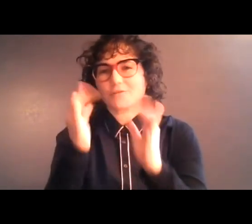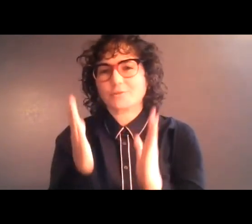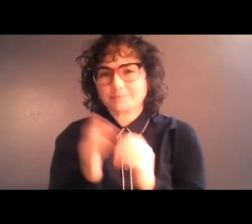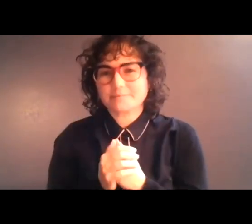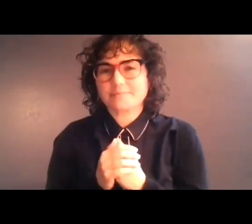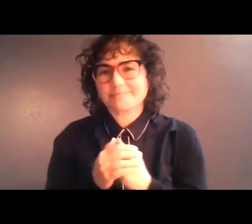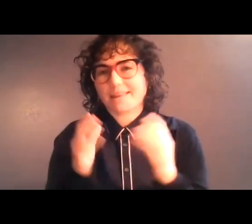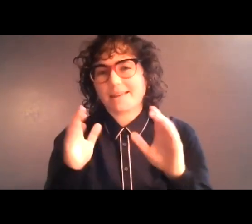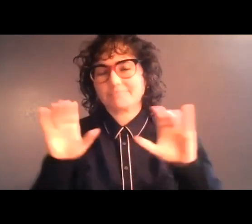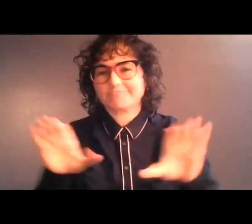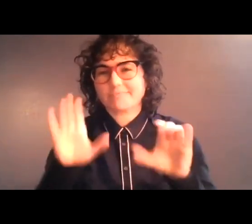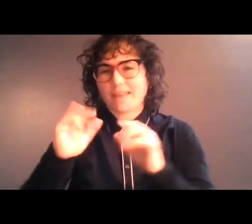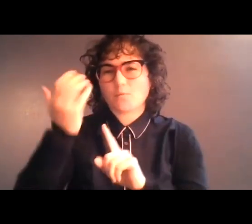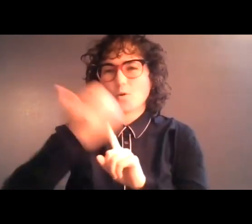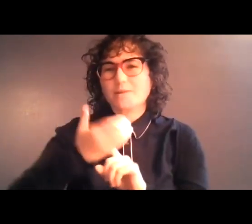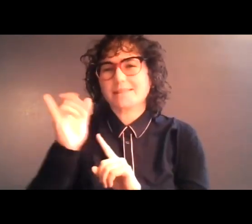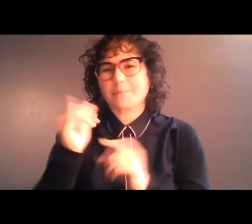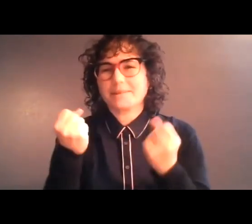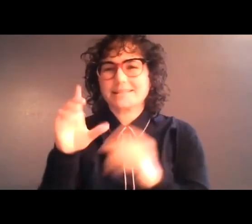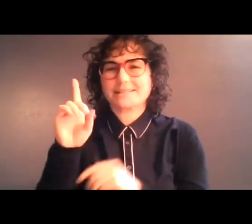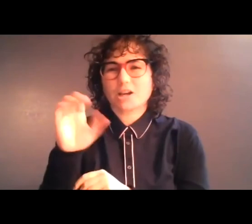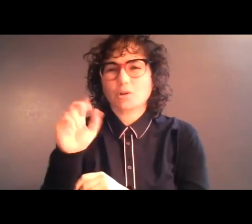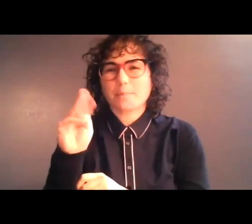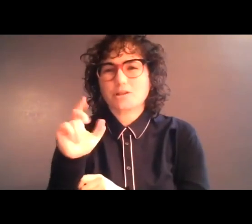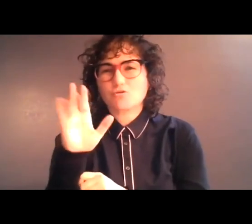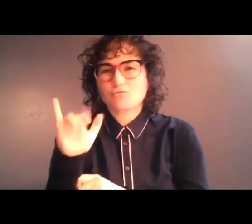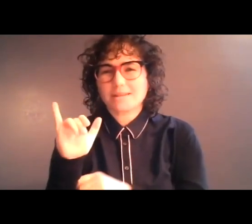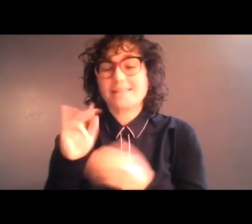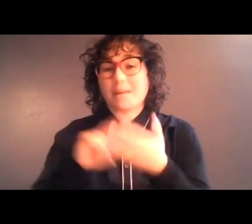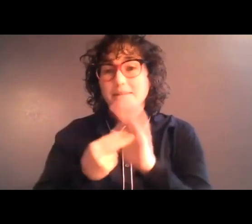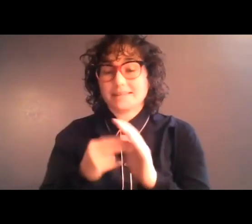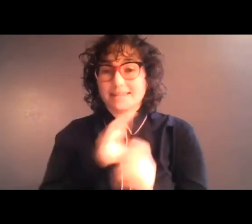documentary theater works, the characters will speak directly to all of you as if you